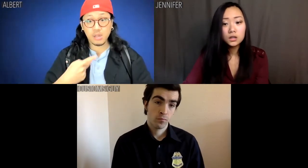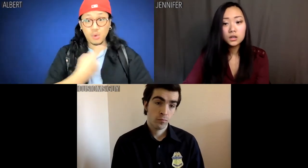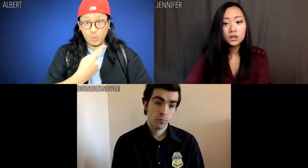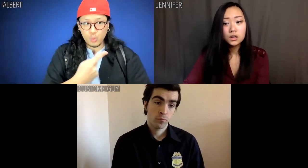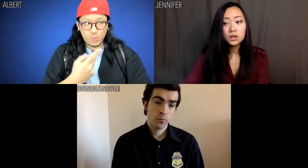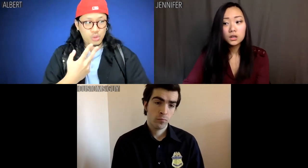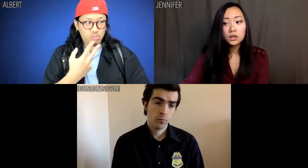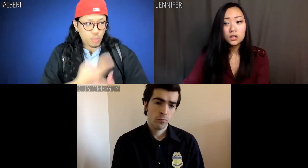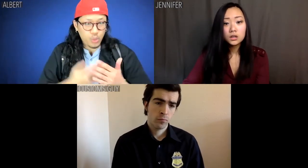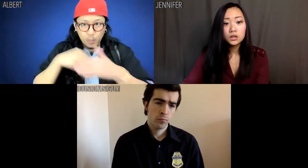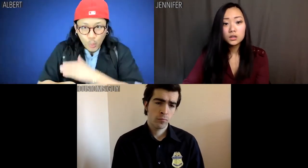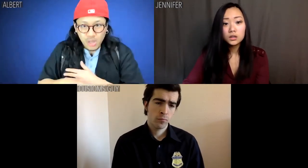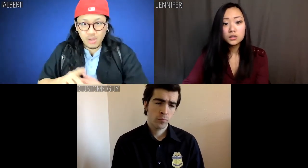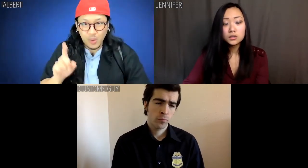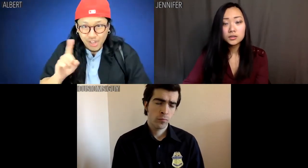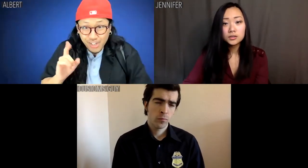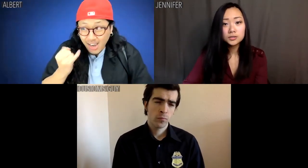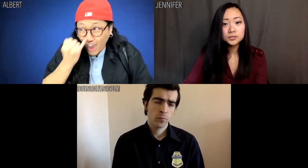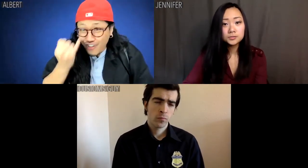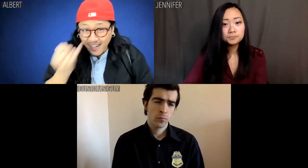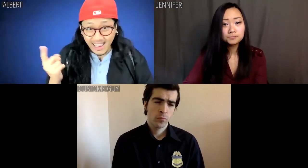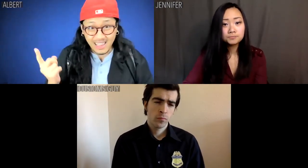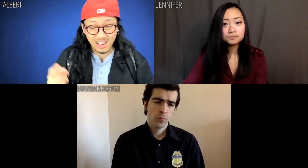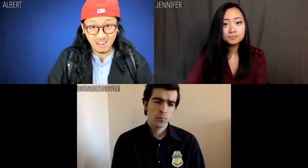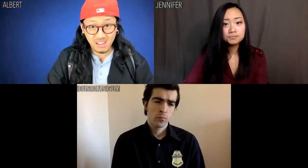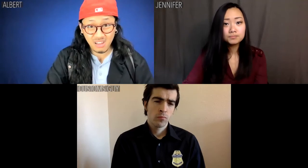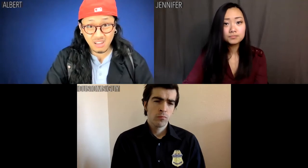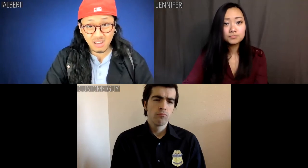We were both born in Irvine.